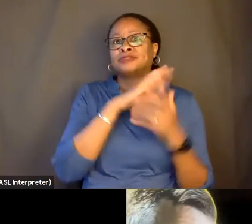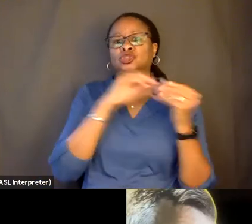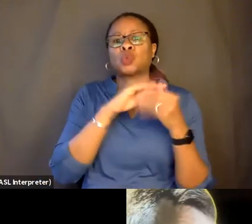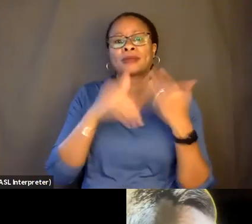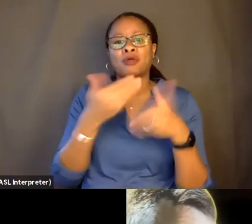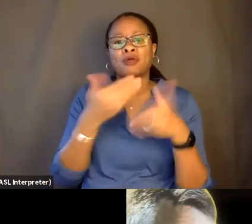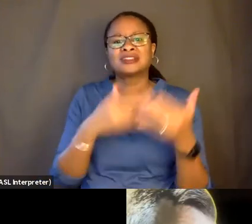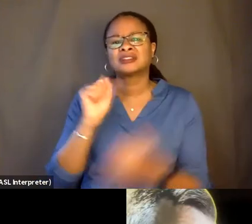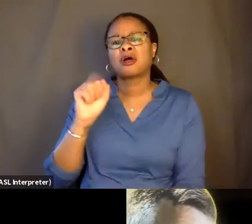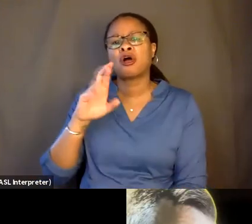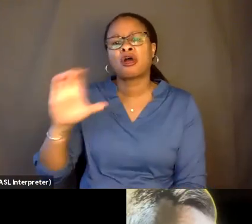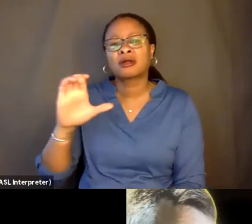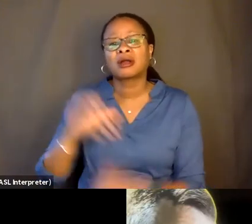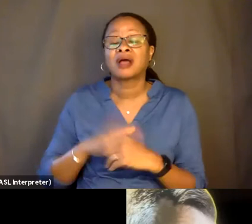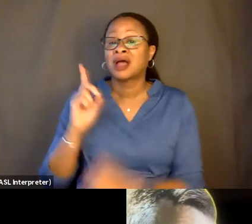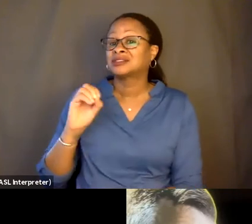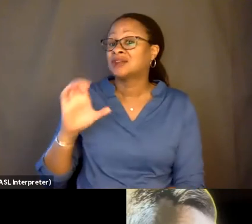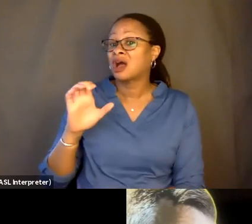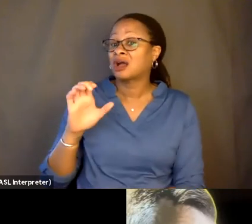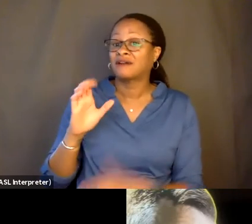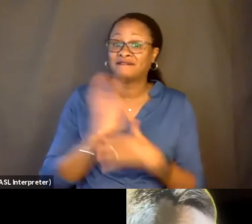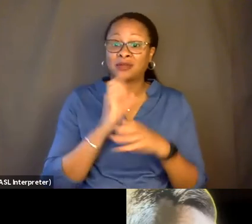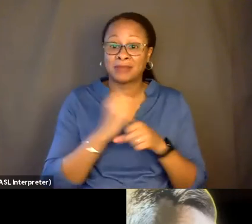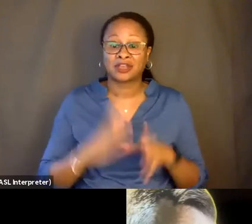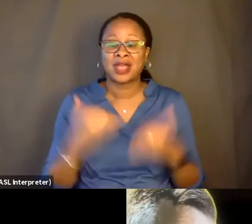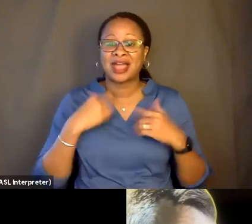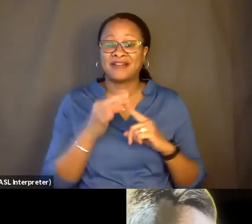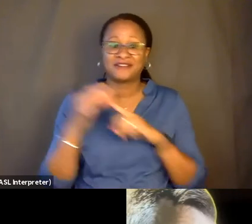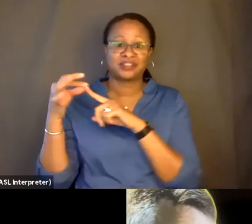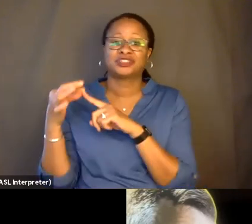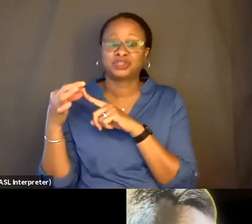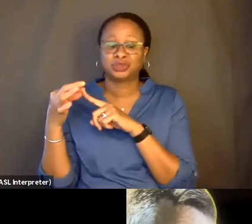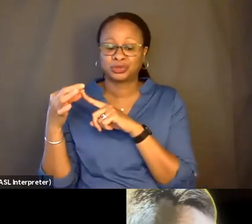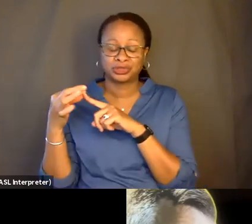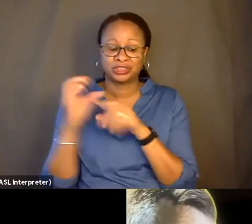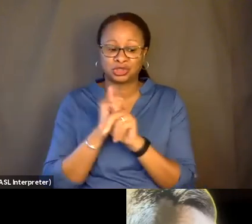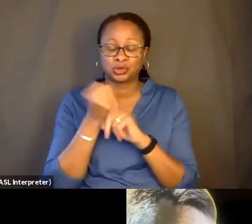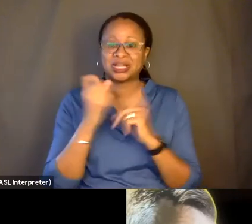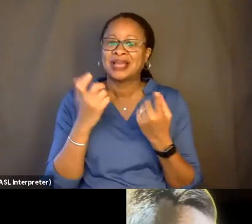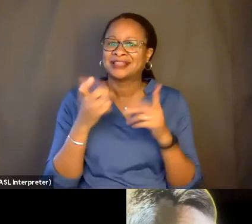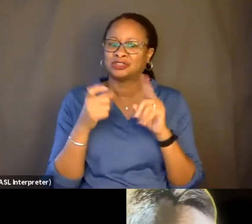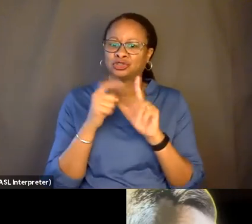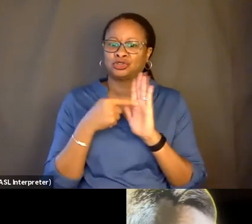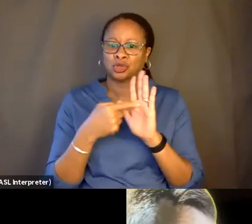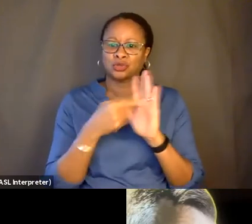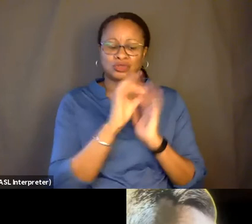have this unique sort of situation that distinguishes the form from narrative in that you have to decide what your ending is.